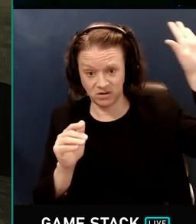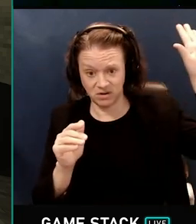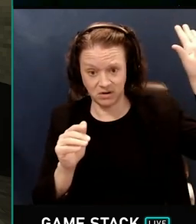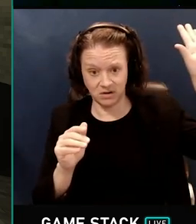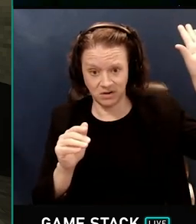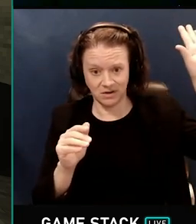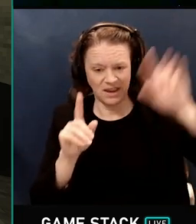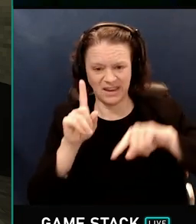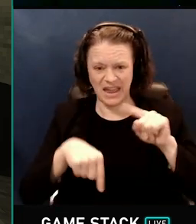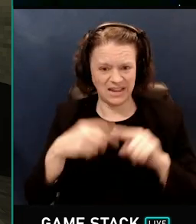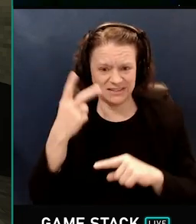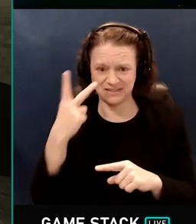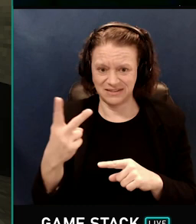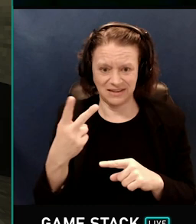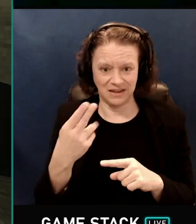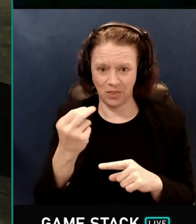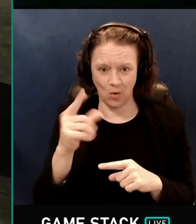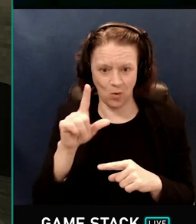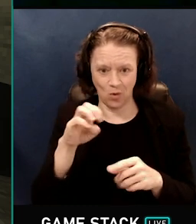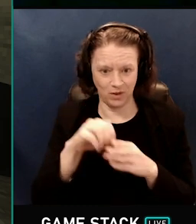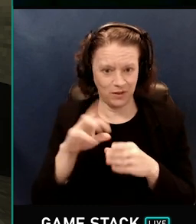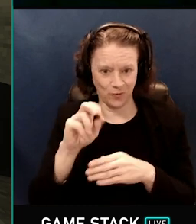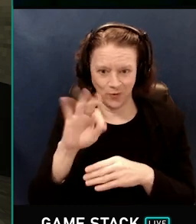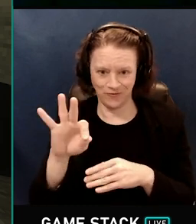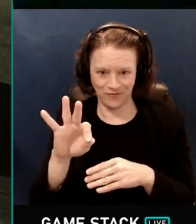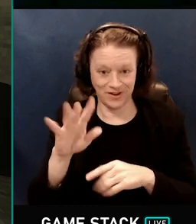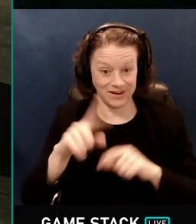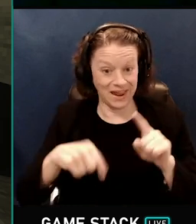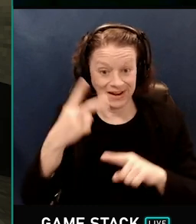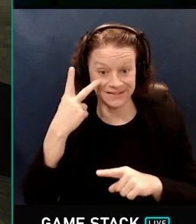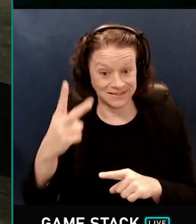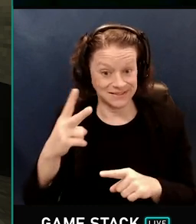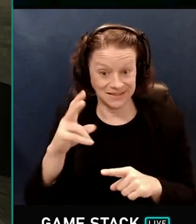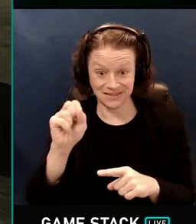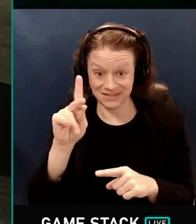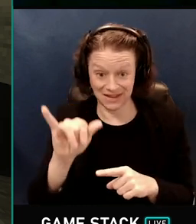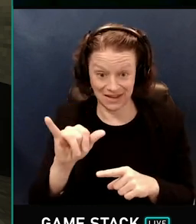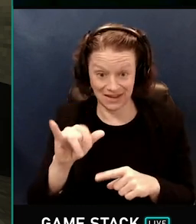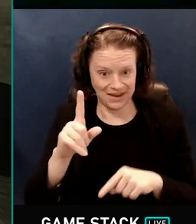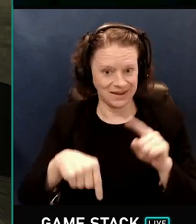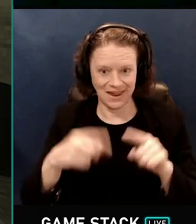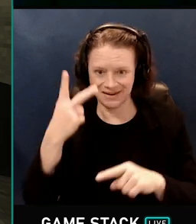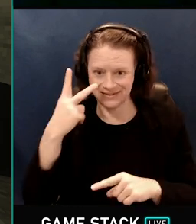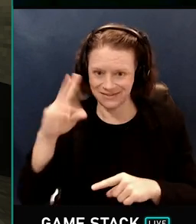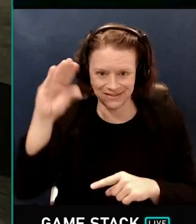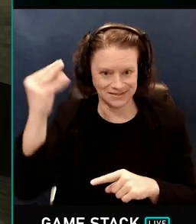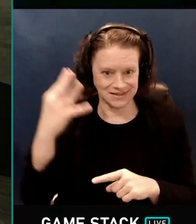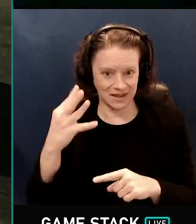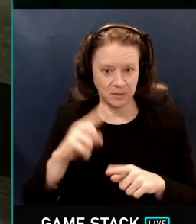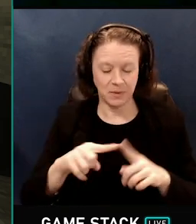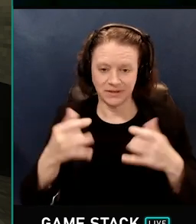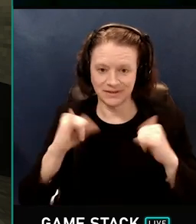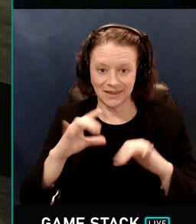see the hole in the roof, so it can't see the sky or the sun, but it's still lit. And it's lit from the bounced